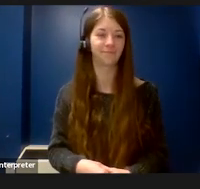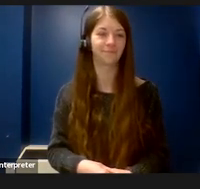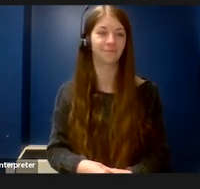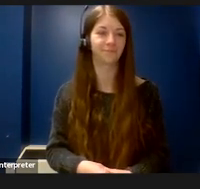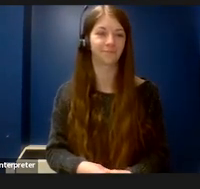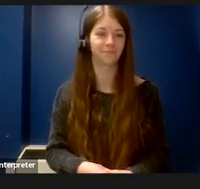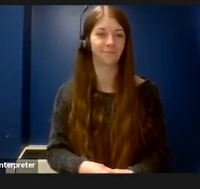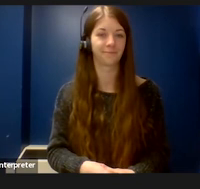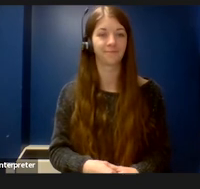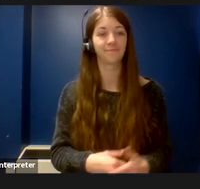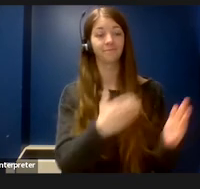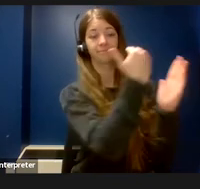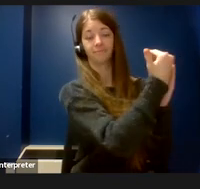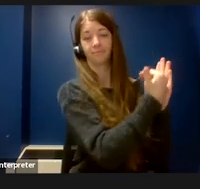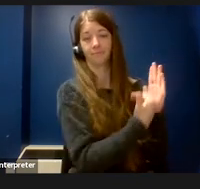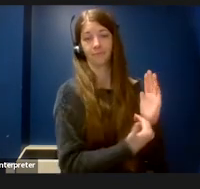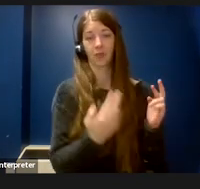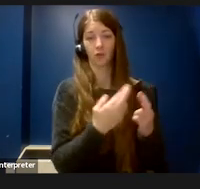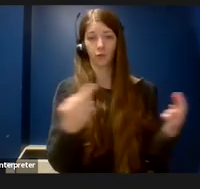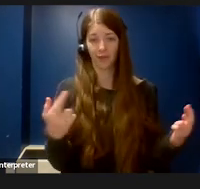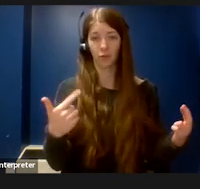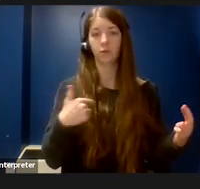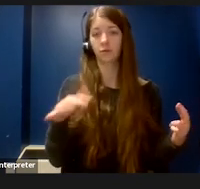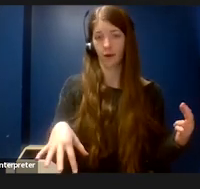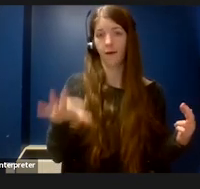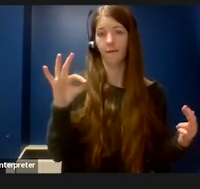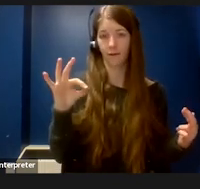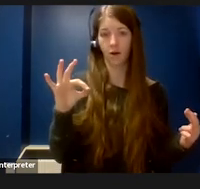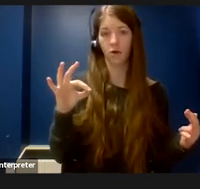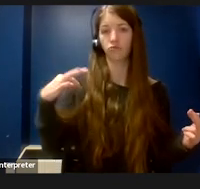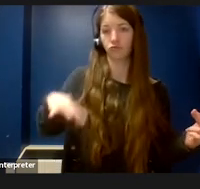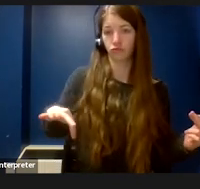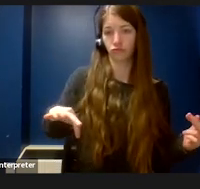Here's a list of resources that I have found that are useful.